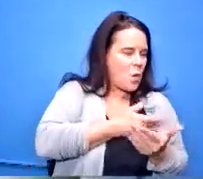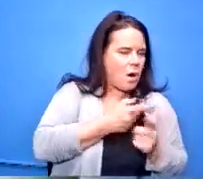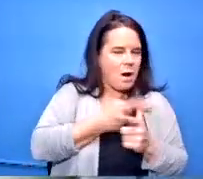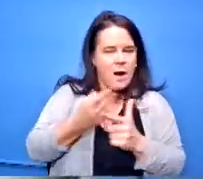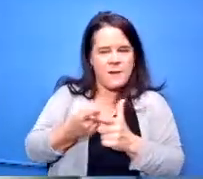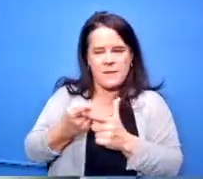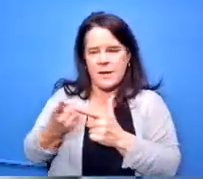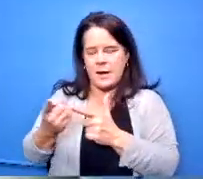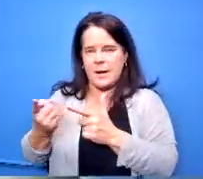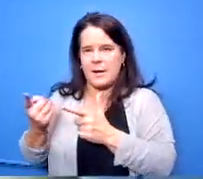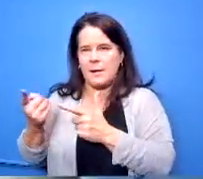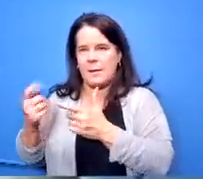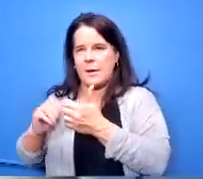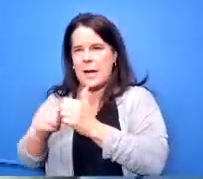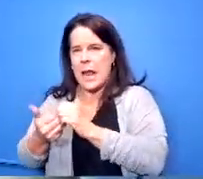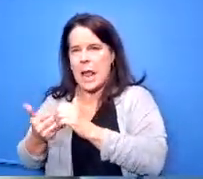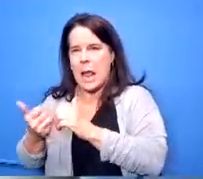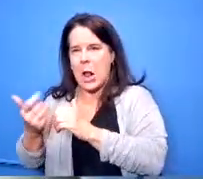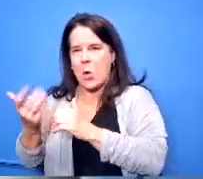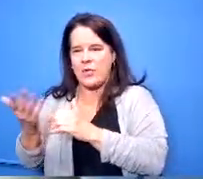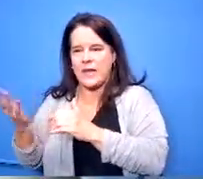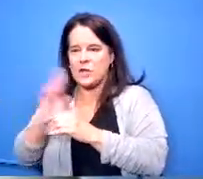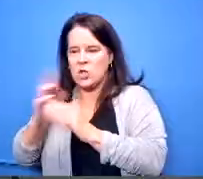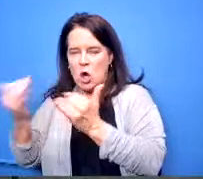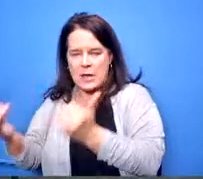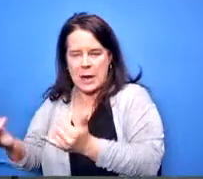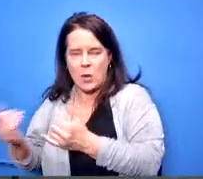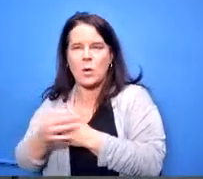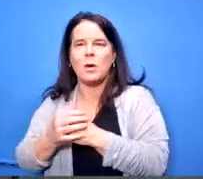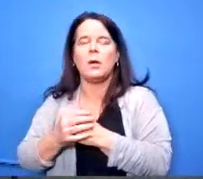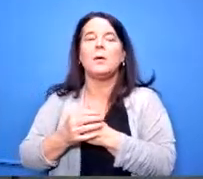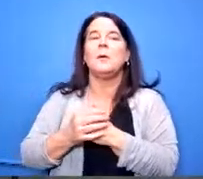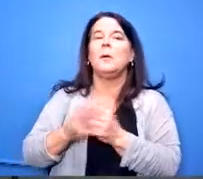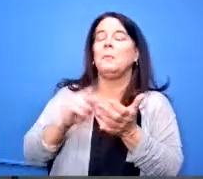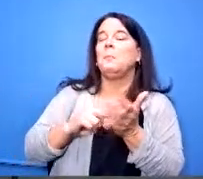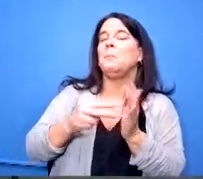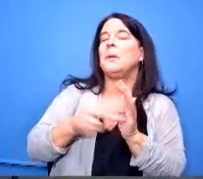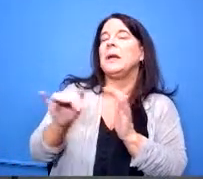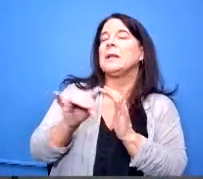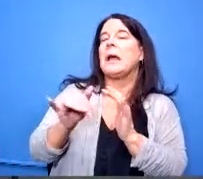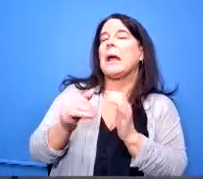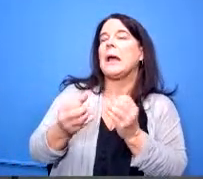increased our service so you like do you mean so you mean the number of routes you want to see